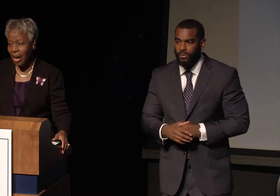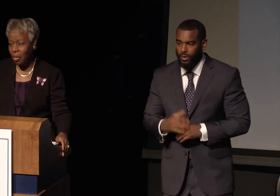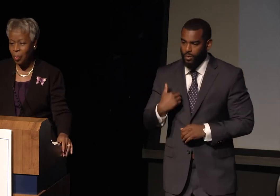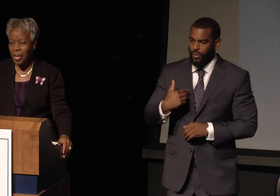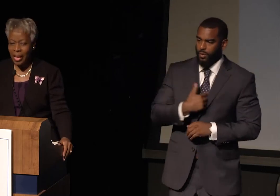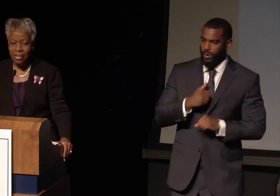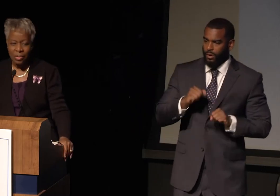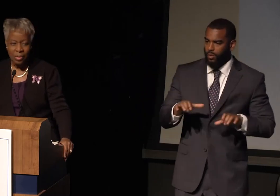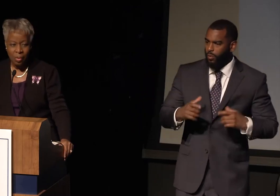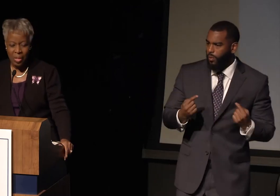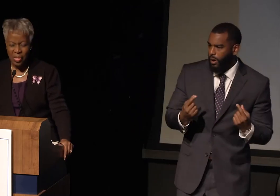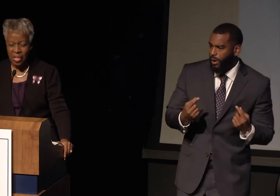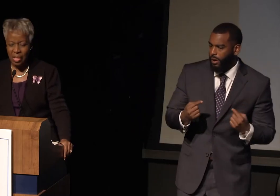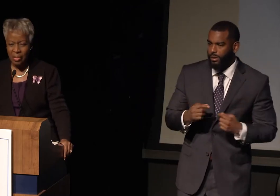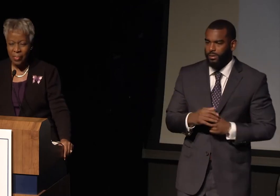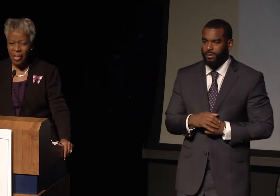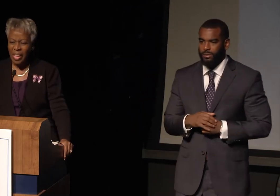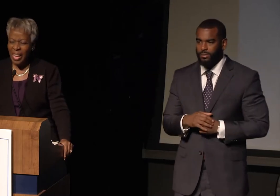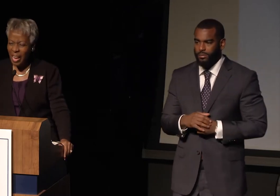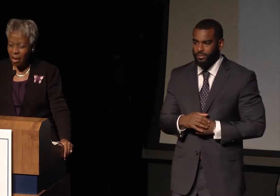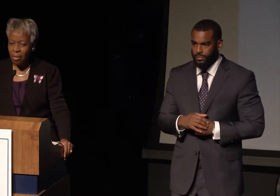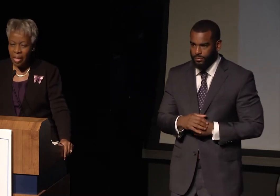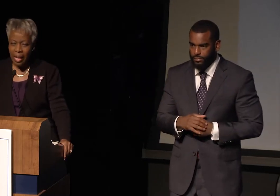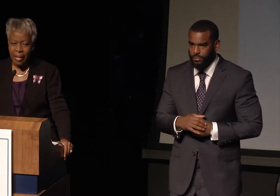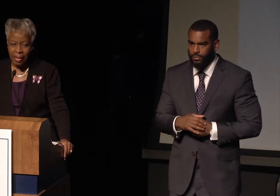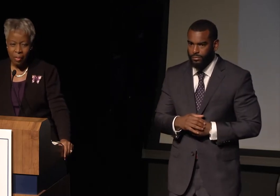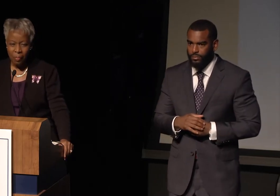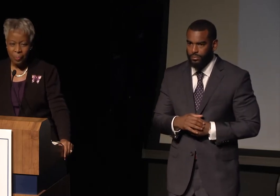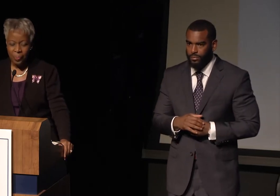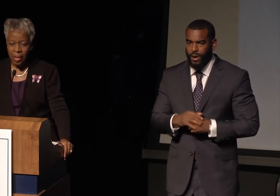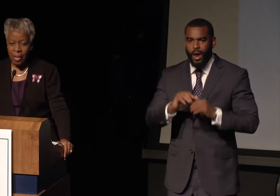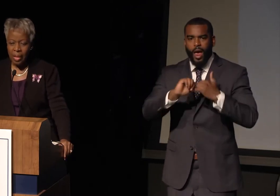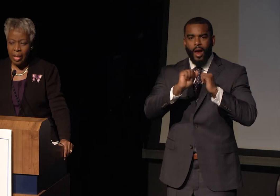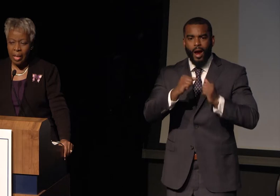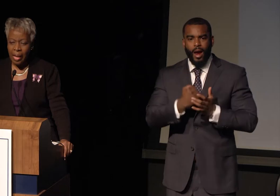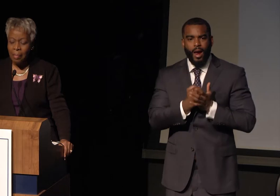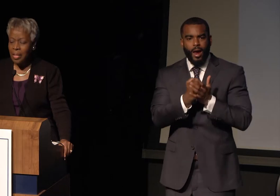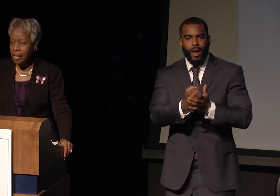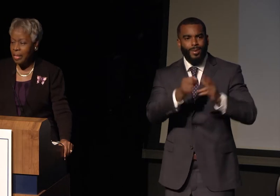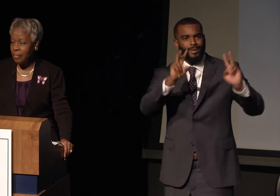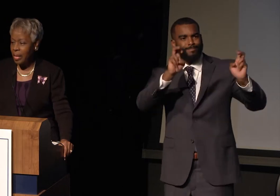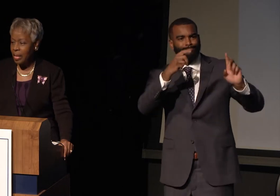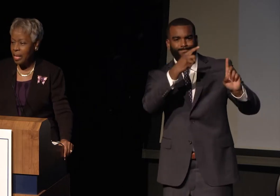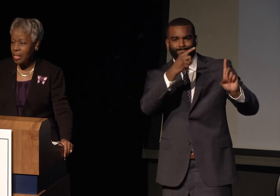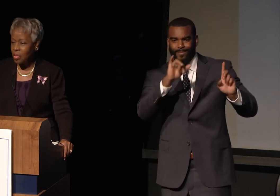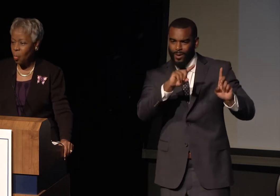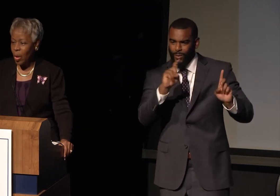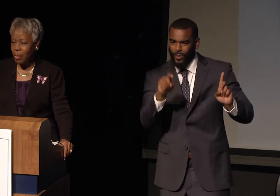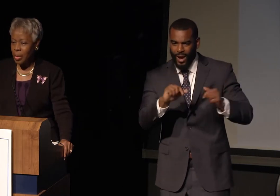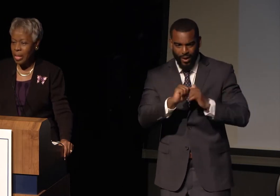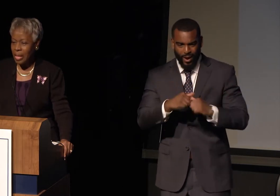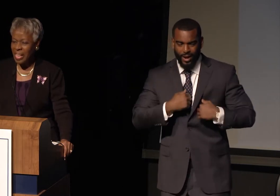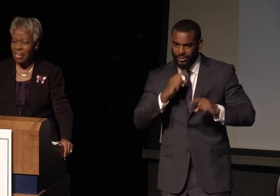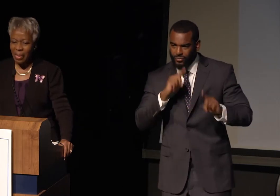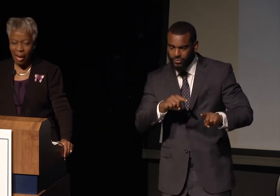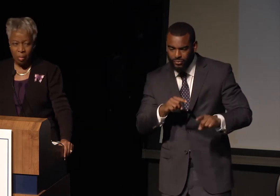And how do we answer the question how can I help? And I believe that it's the way we live out